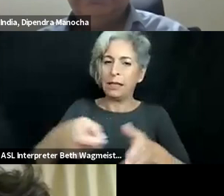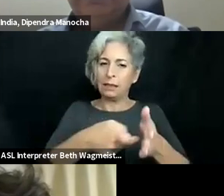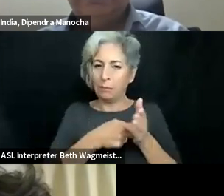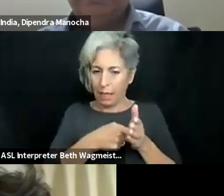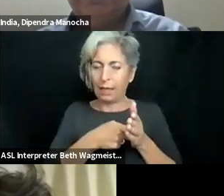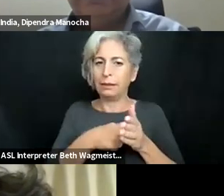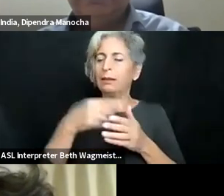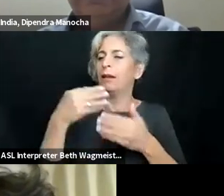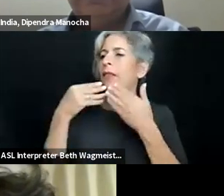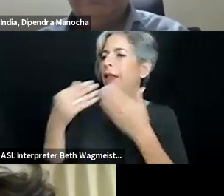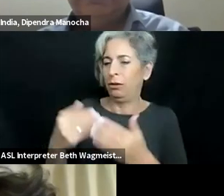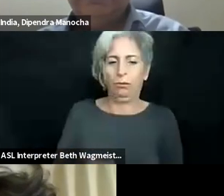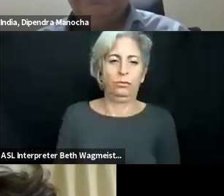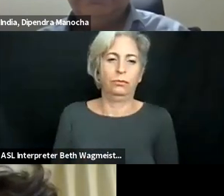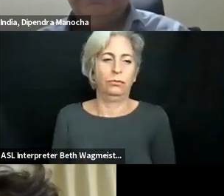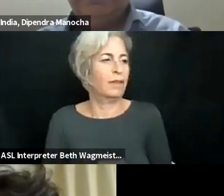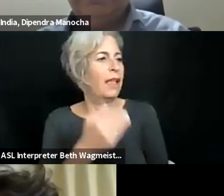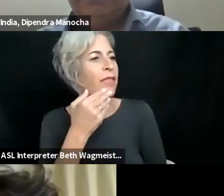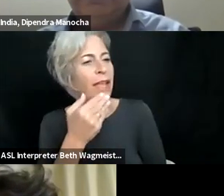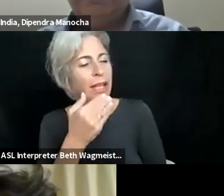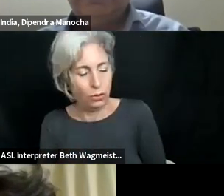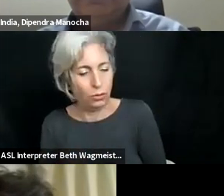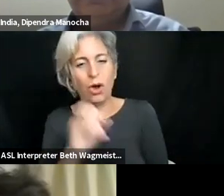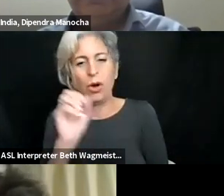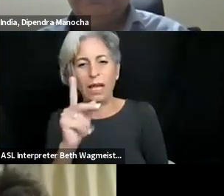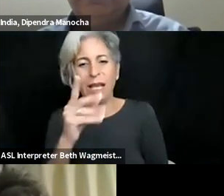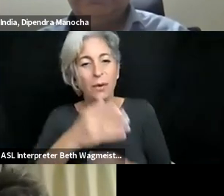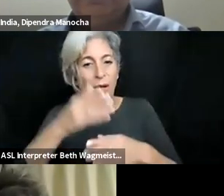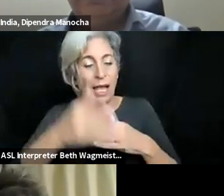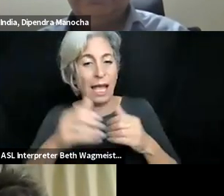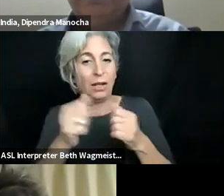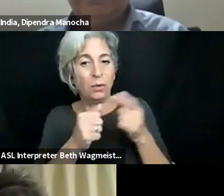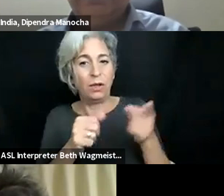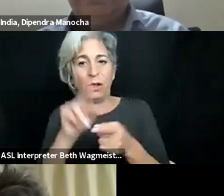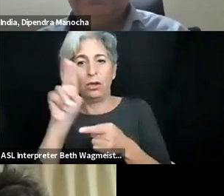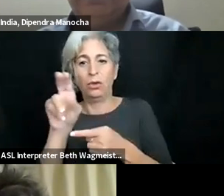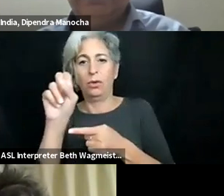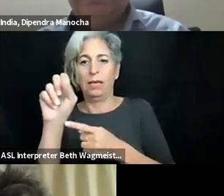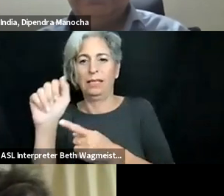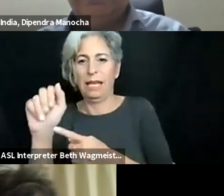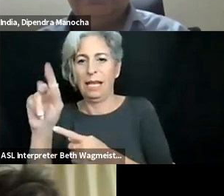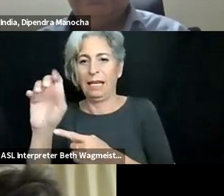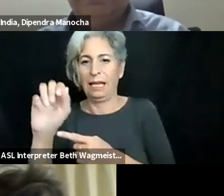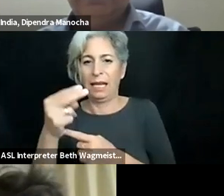higher educational institutions should strategize to respond to this demand at a systemic level. Thank you. >> CHRISTOPHER LEE: Thank you